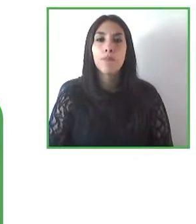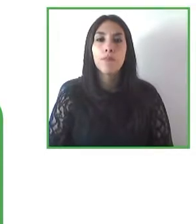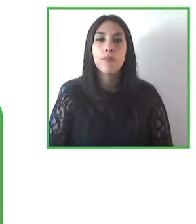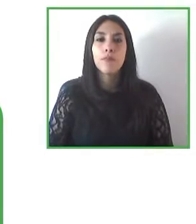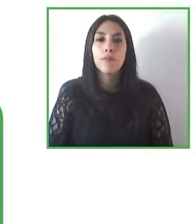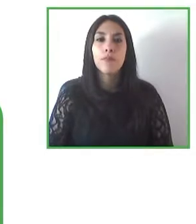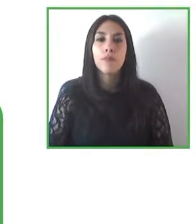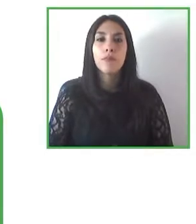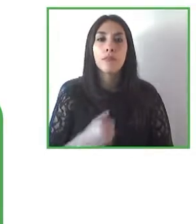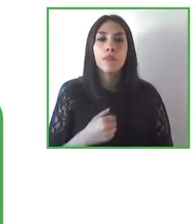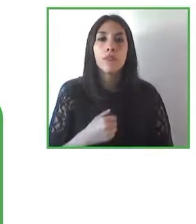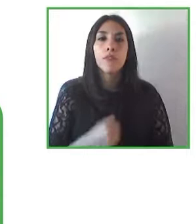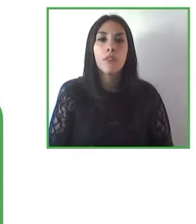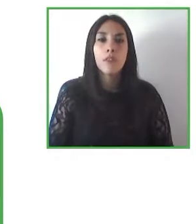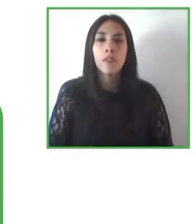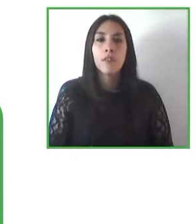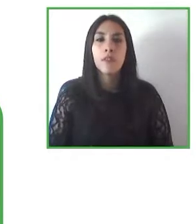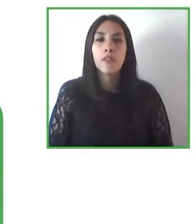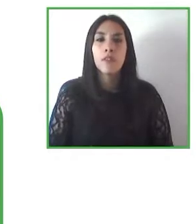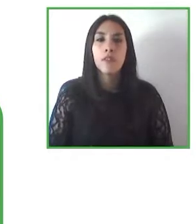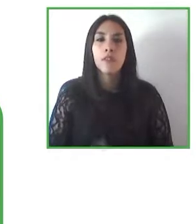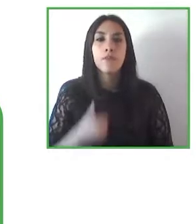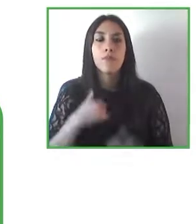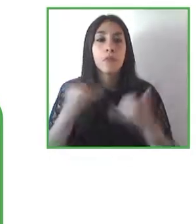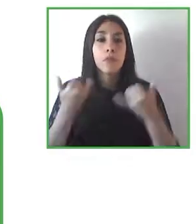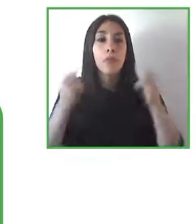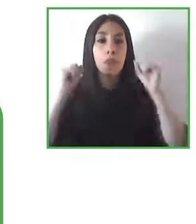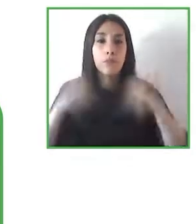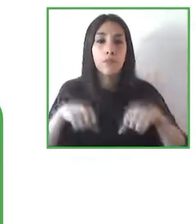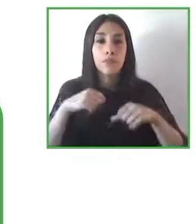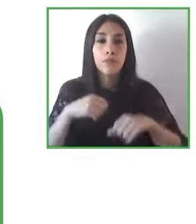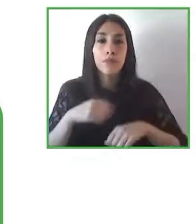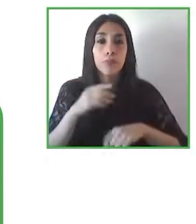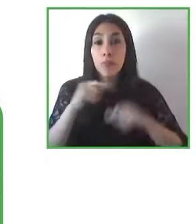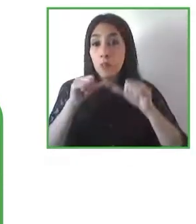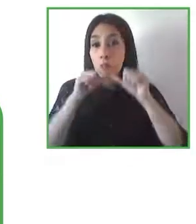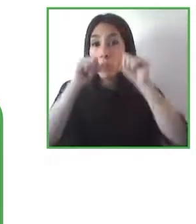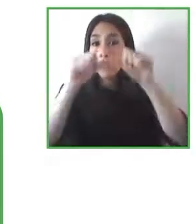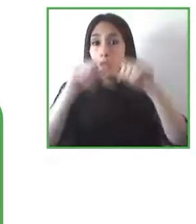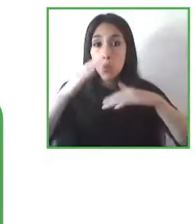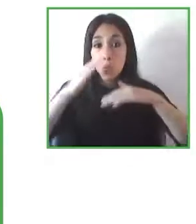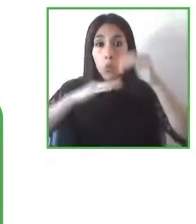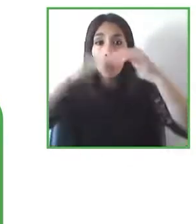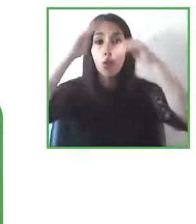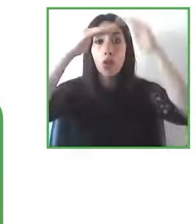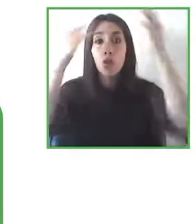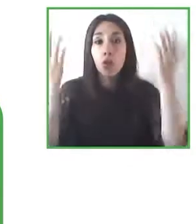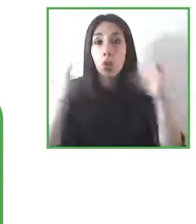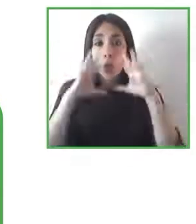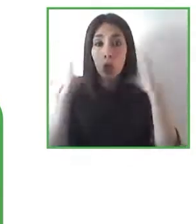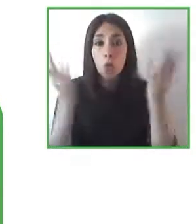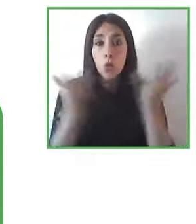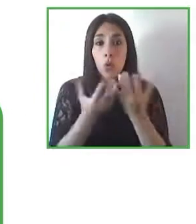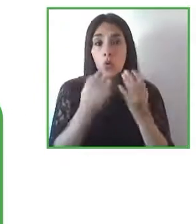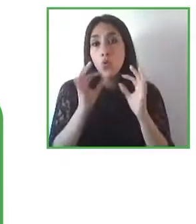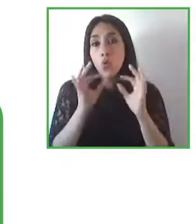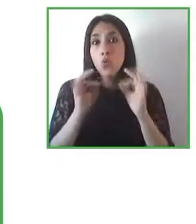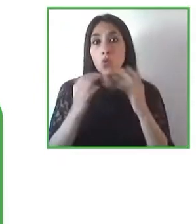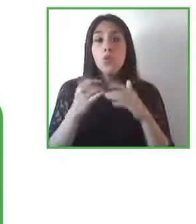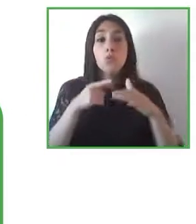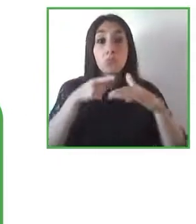Thank you very much. I want to continue to work to build a world that is accessible and available